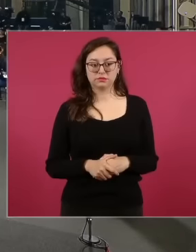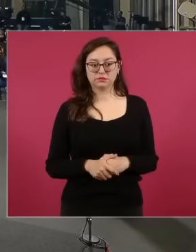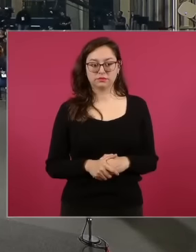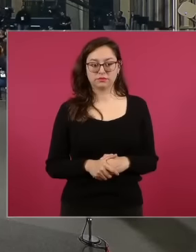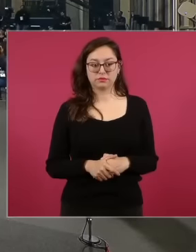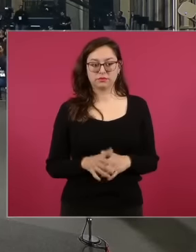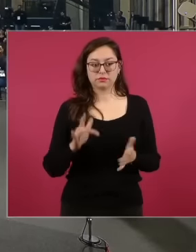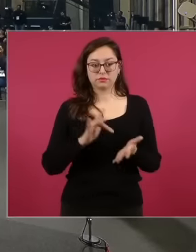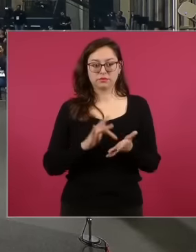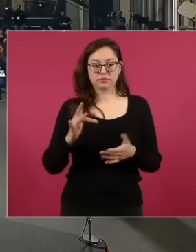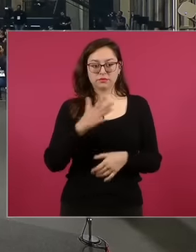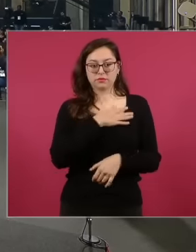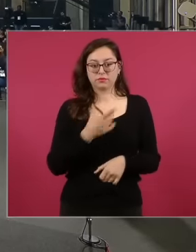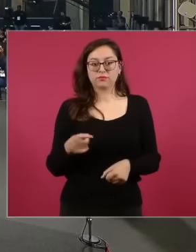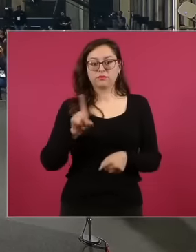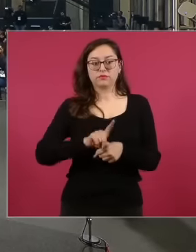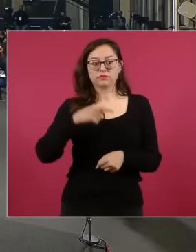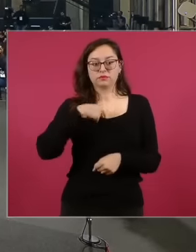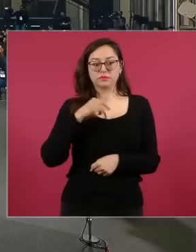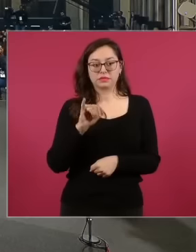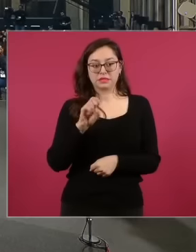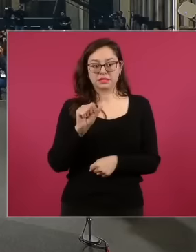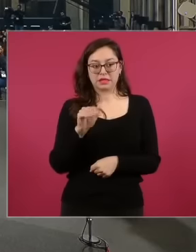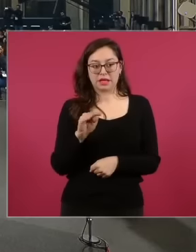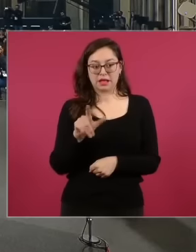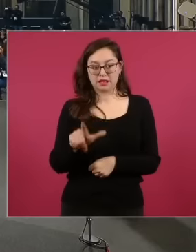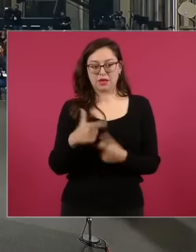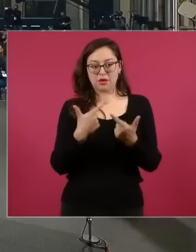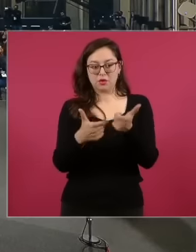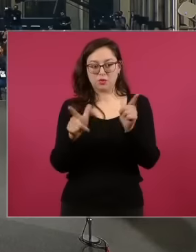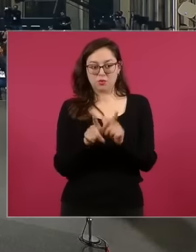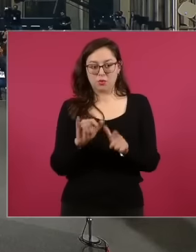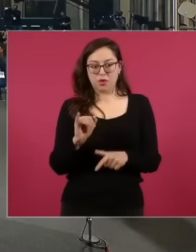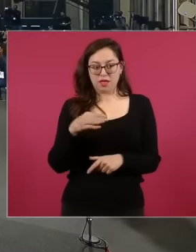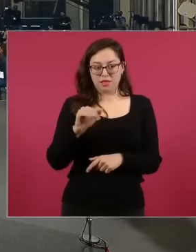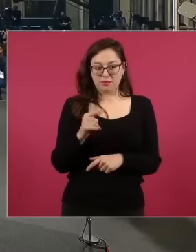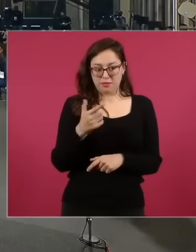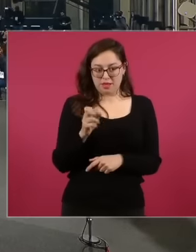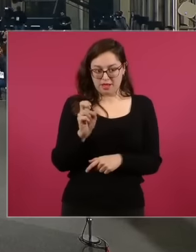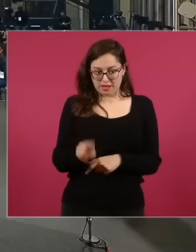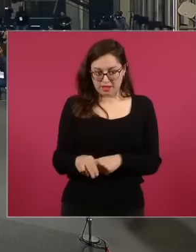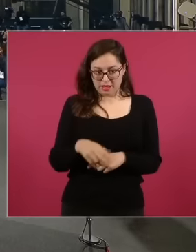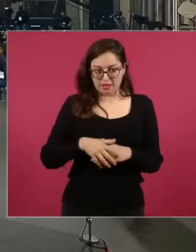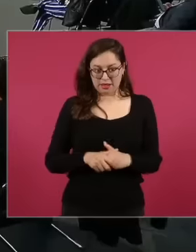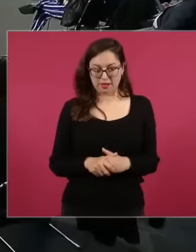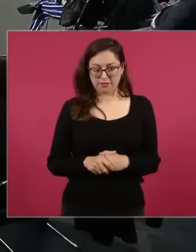morning Isabel González from the image group eh We already know what is going to happen with the reform